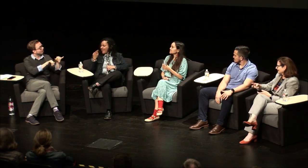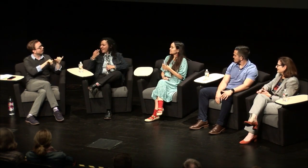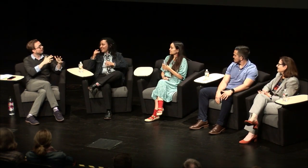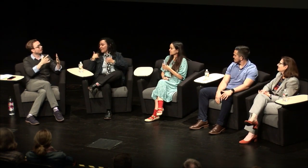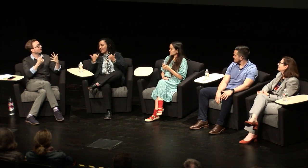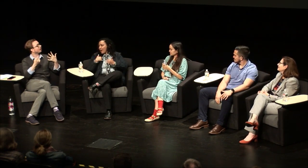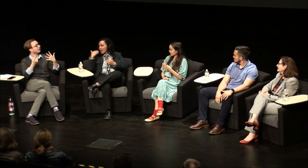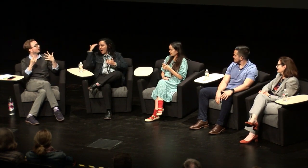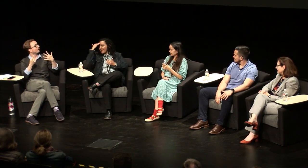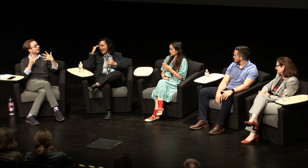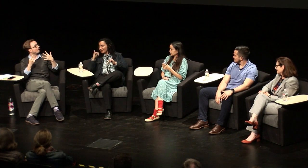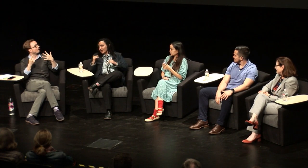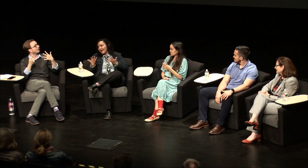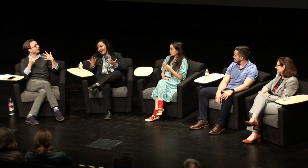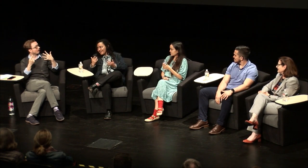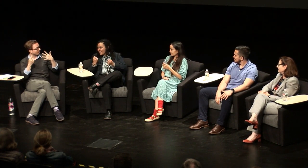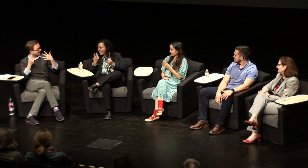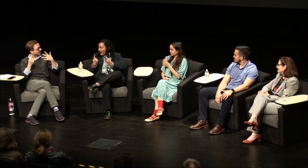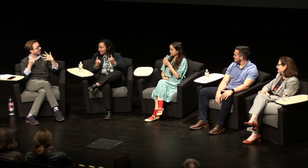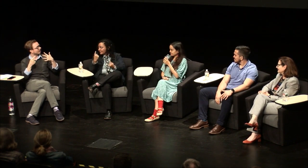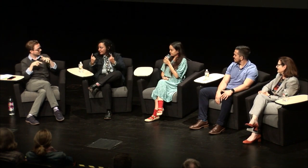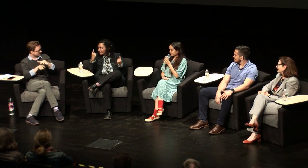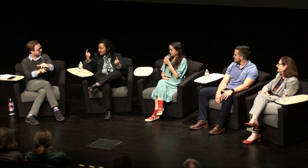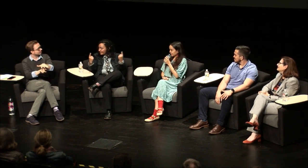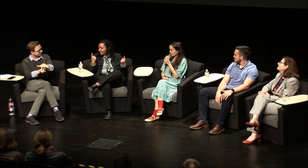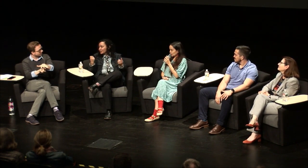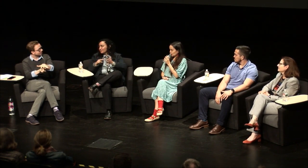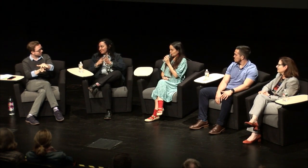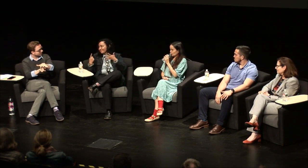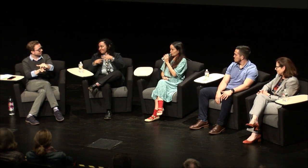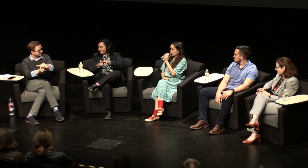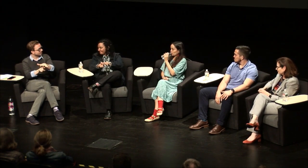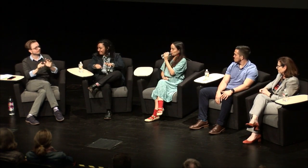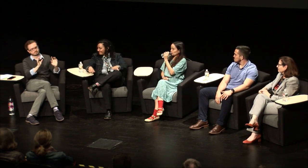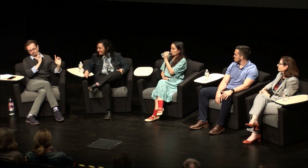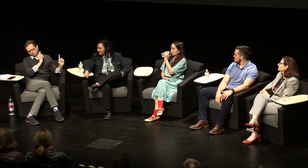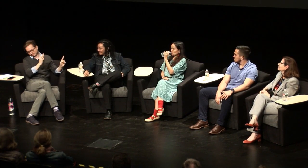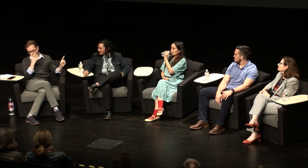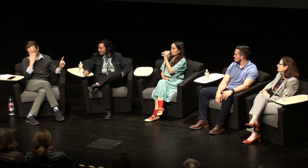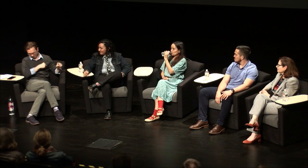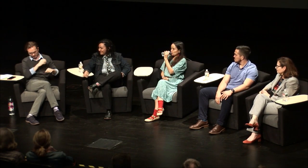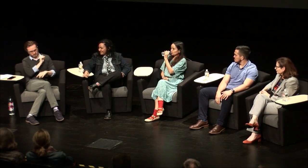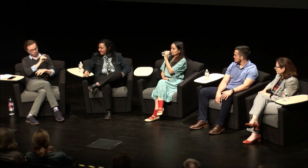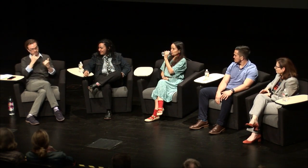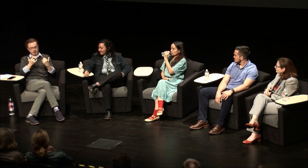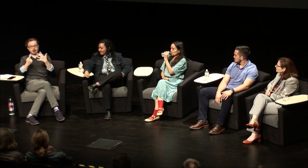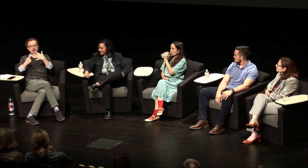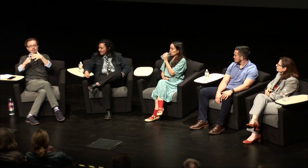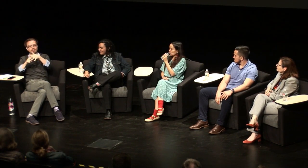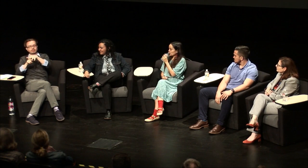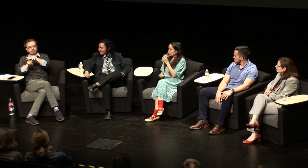students [Rezenet:] I think the multiple student one was first and then the single one and [Wink:] I think we see more and more students being isolated in that sign has